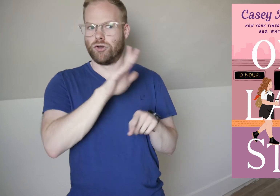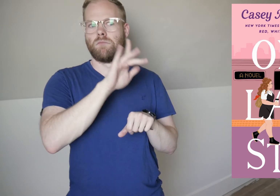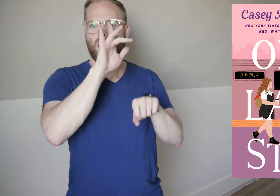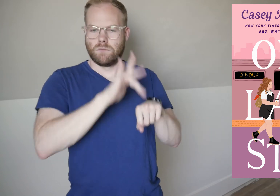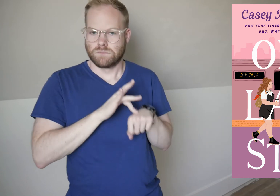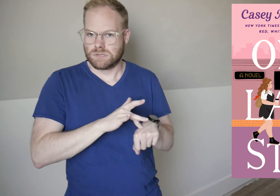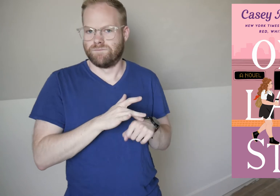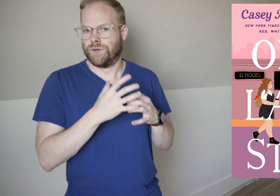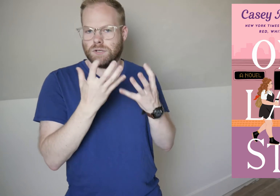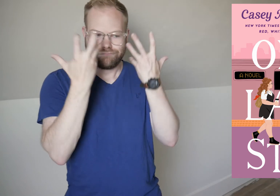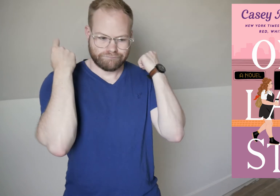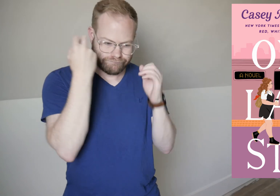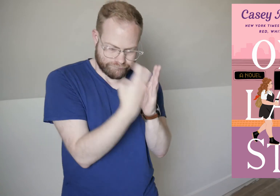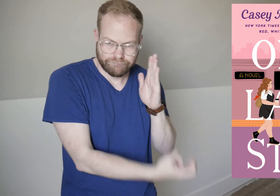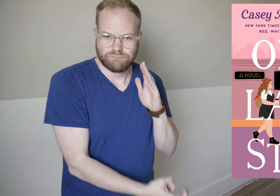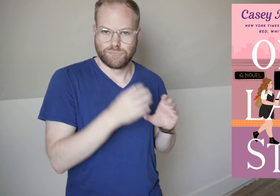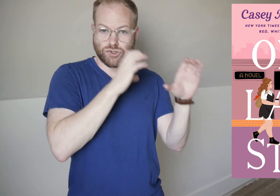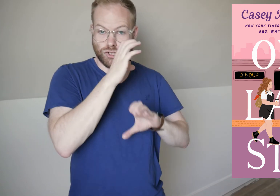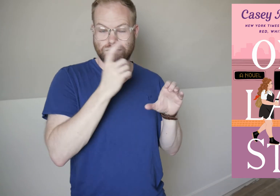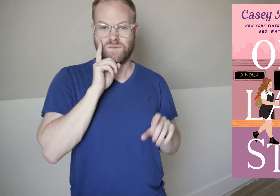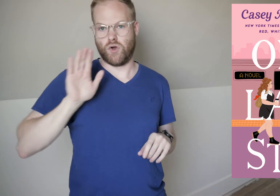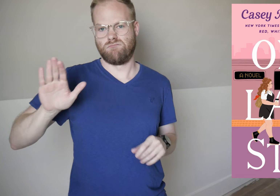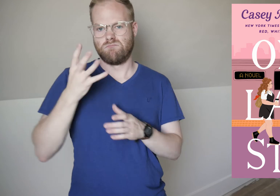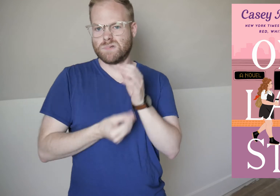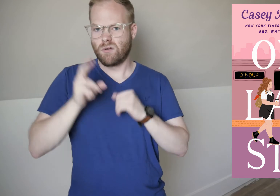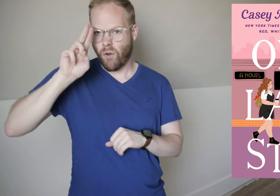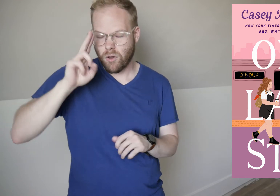obsessive and all-consuming search for August’s missing uncle.